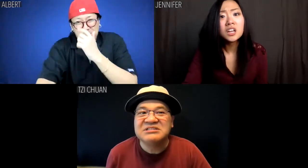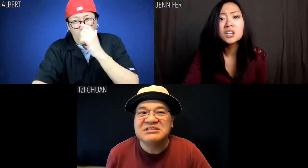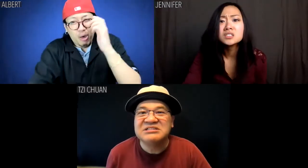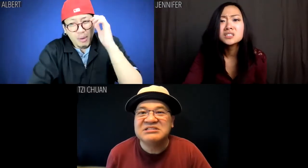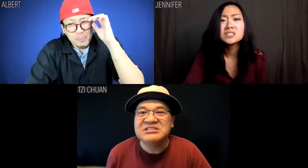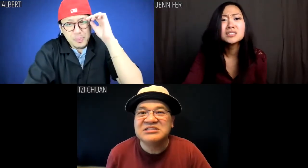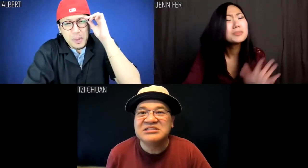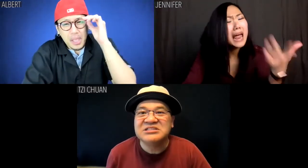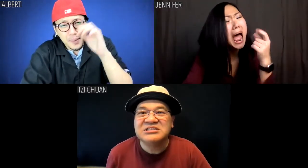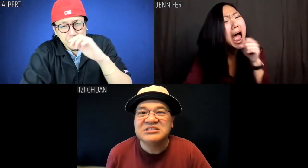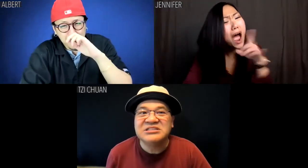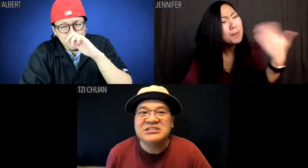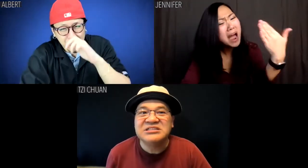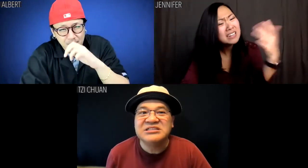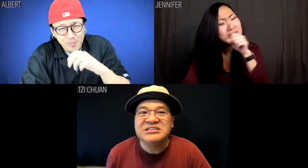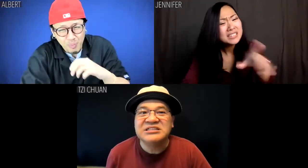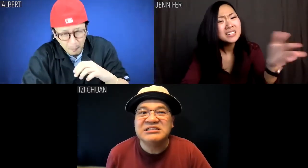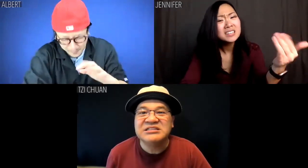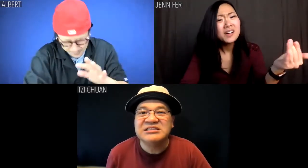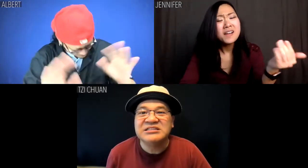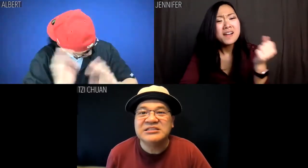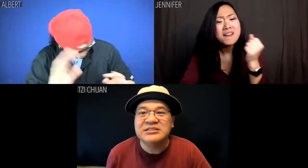Jennifer: Spit it out.